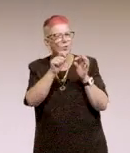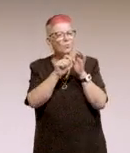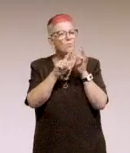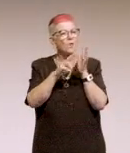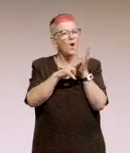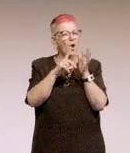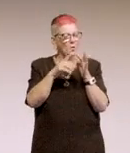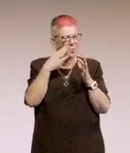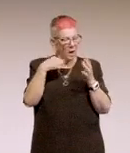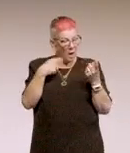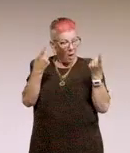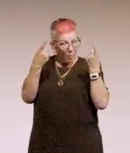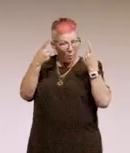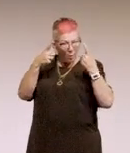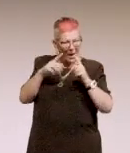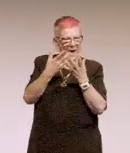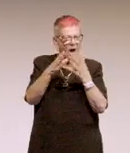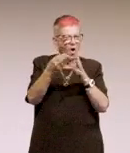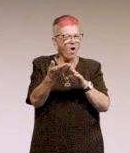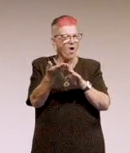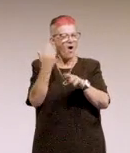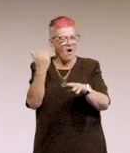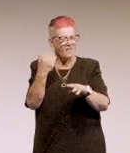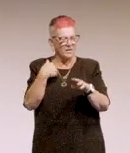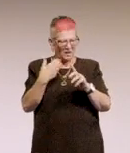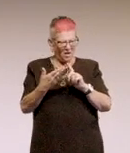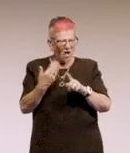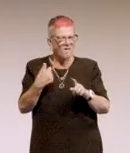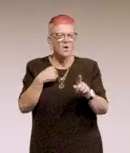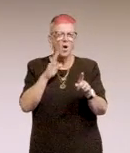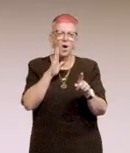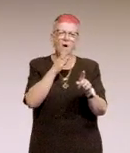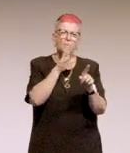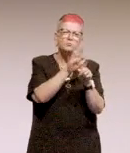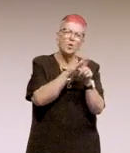By the time I worked out how to take it out, I took them out and then I'm just missing them, so I put them back in.